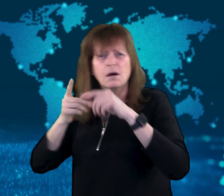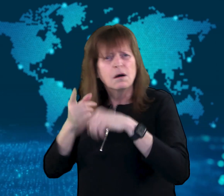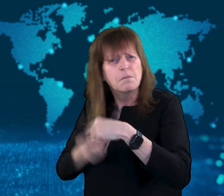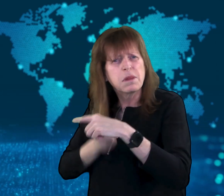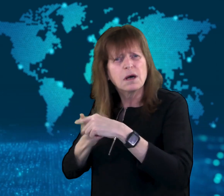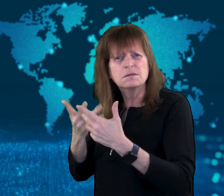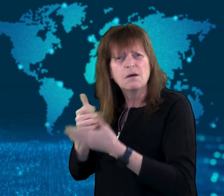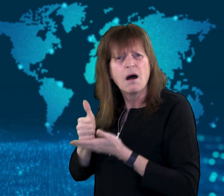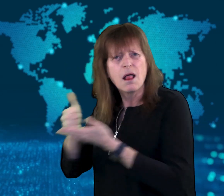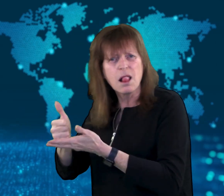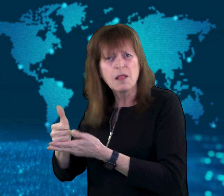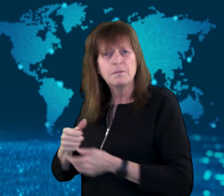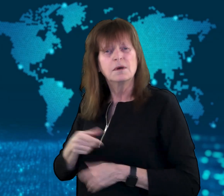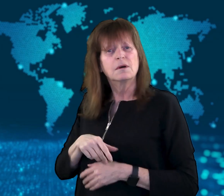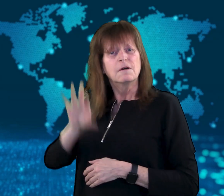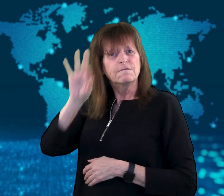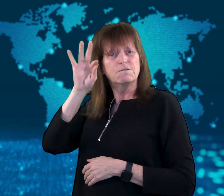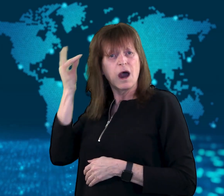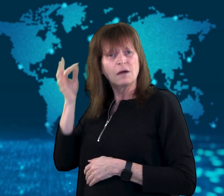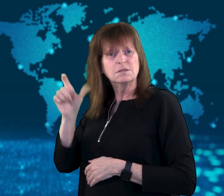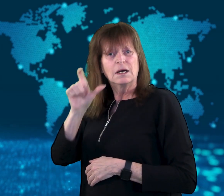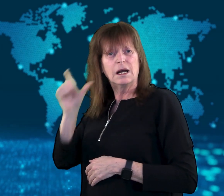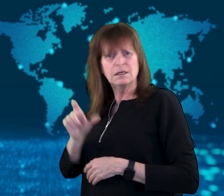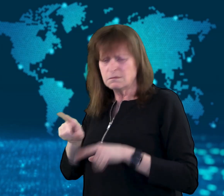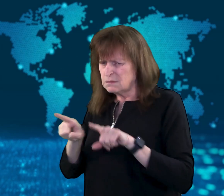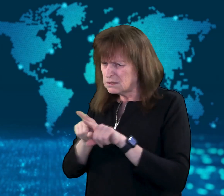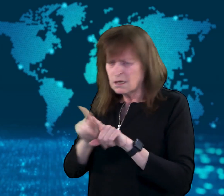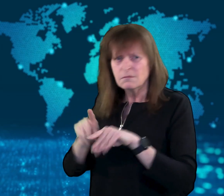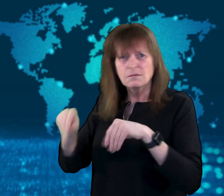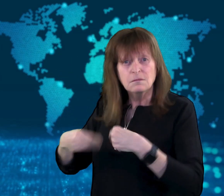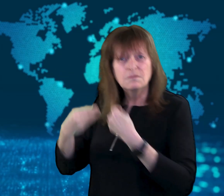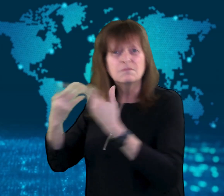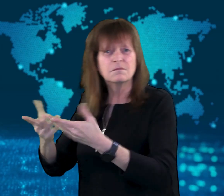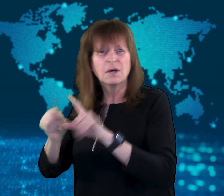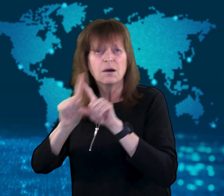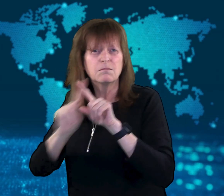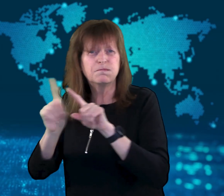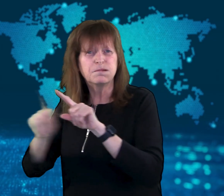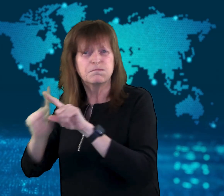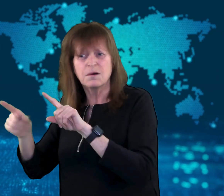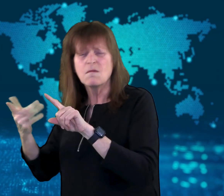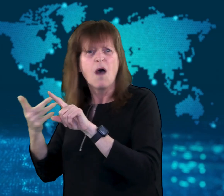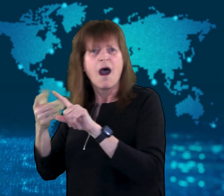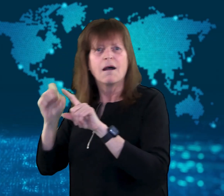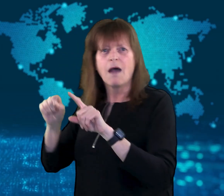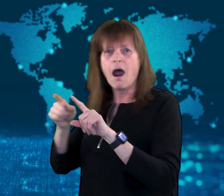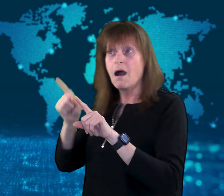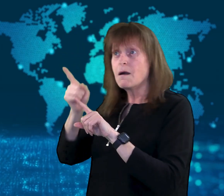France and Italy are providing systems that can detect missiles to